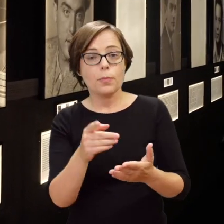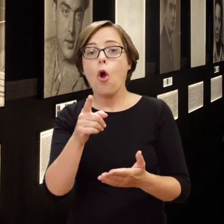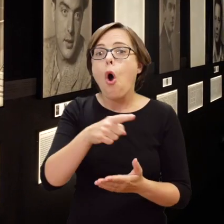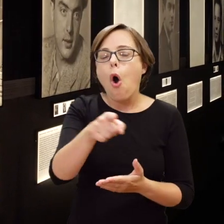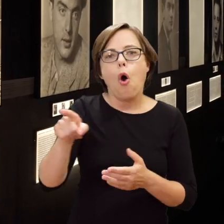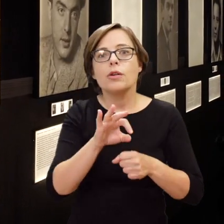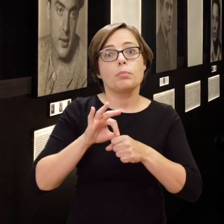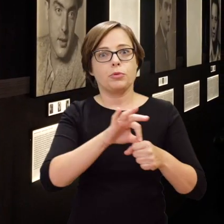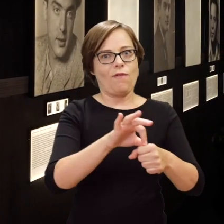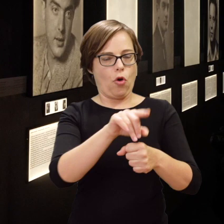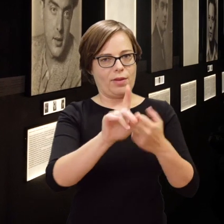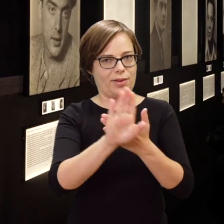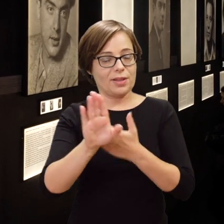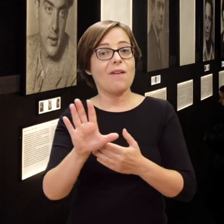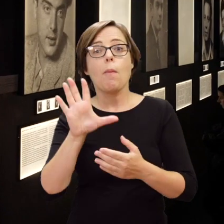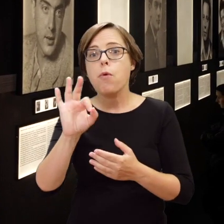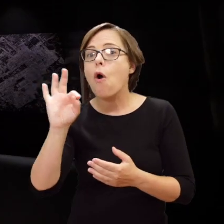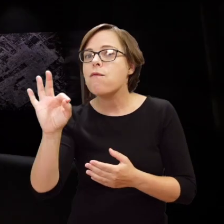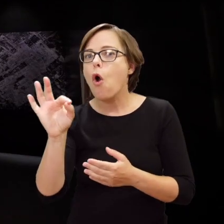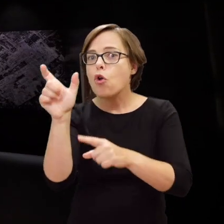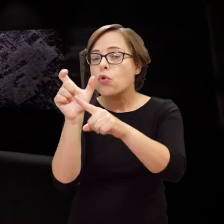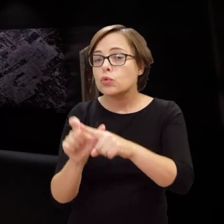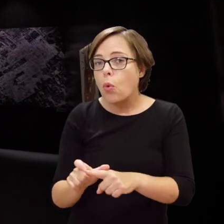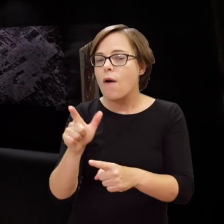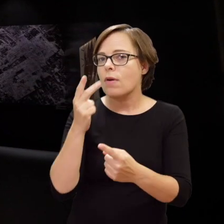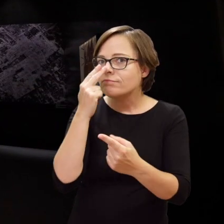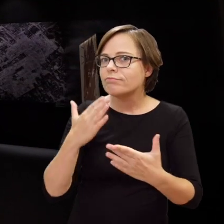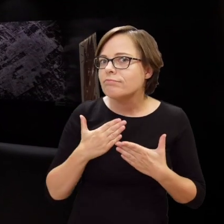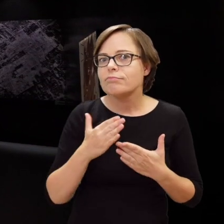They are, indeed, our guides— their own words guide us through the narrative,